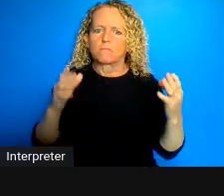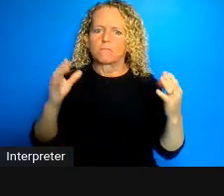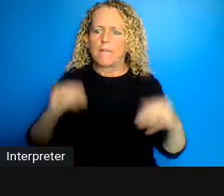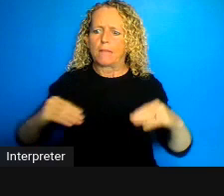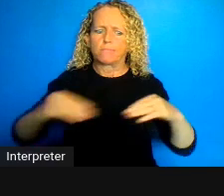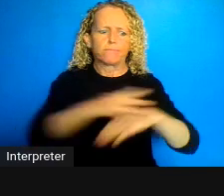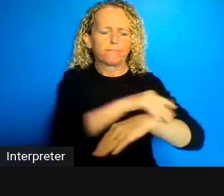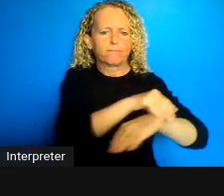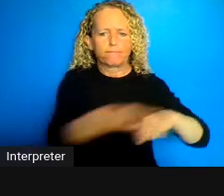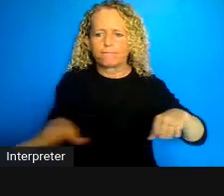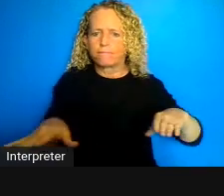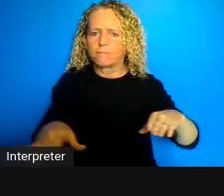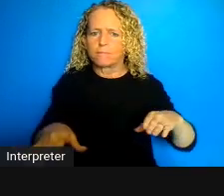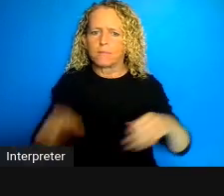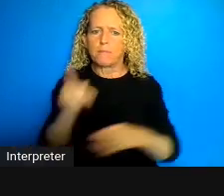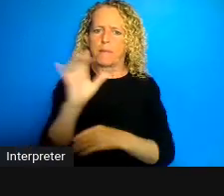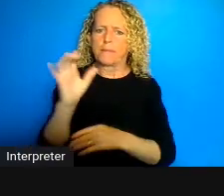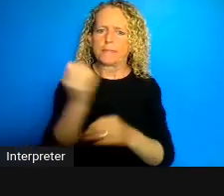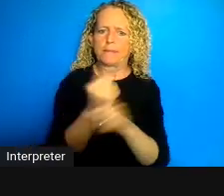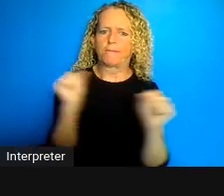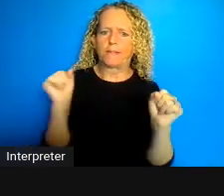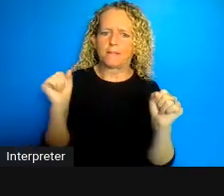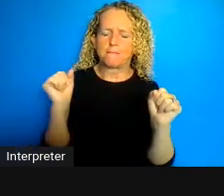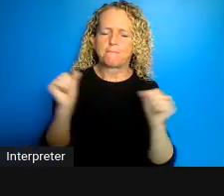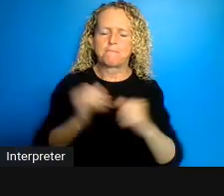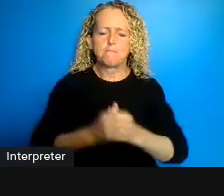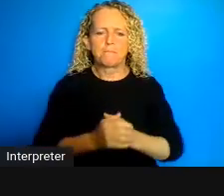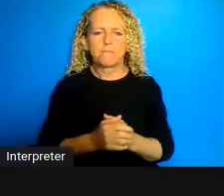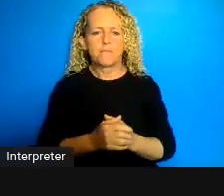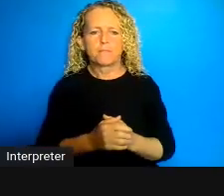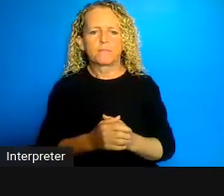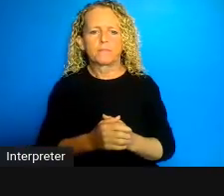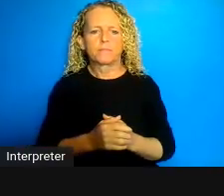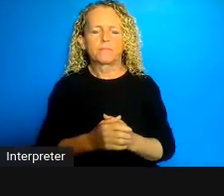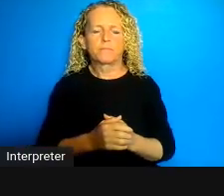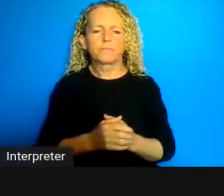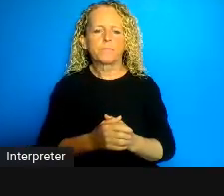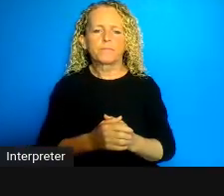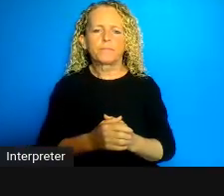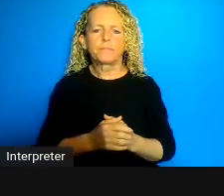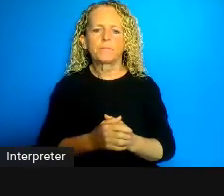the individuals that could safely be incarcerated. Secondly one study population